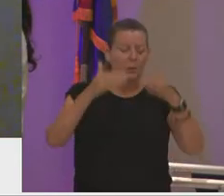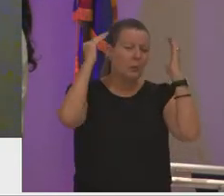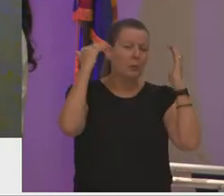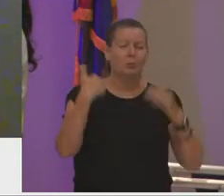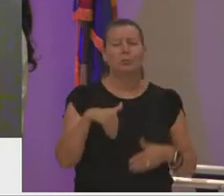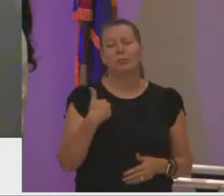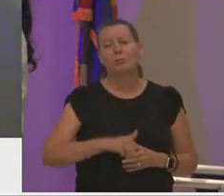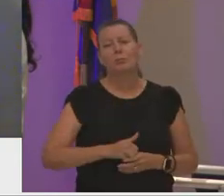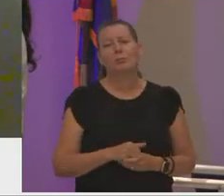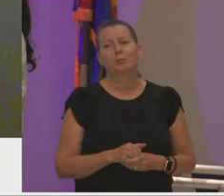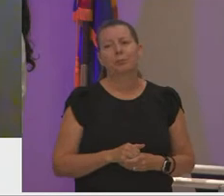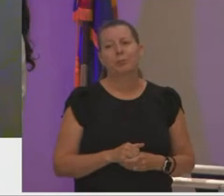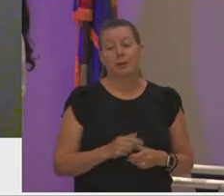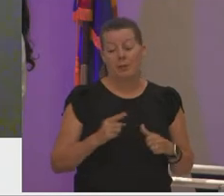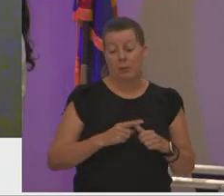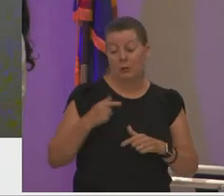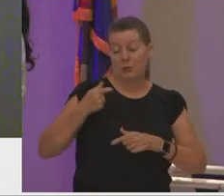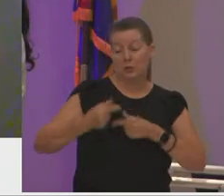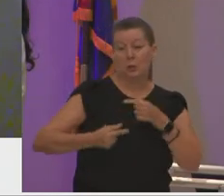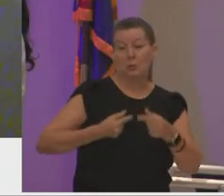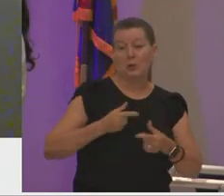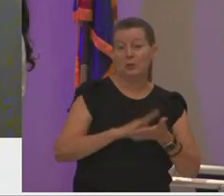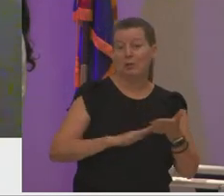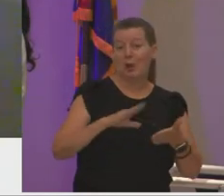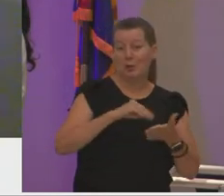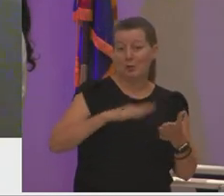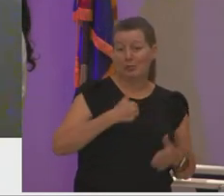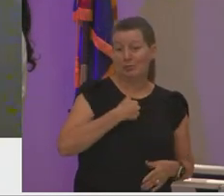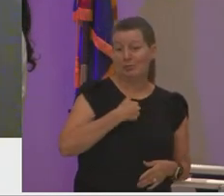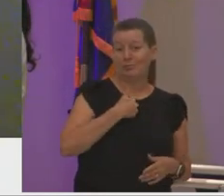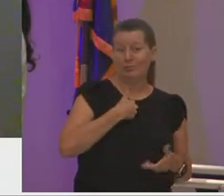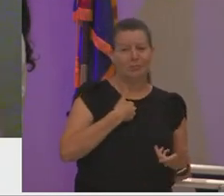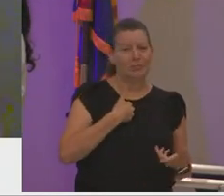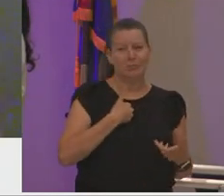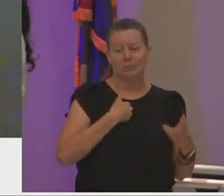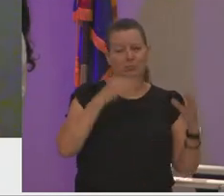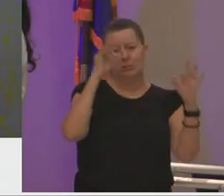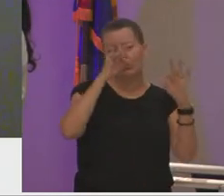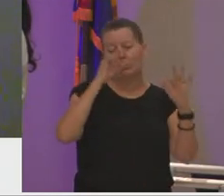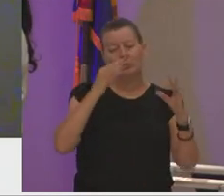as a first generation college student i really had no idea what i was getting myself into